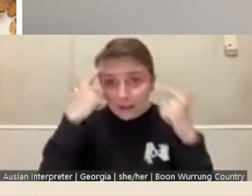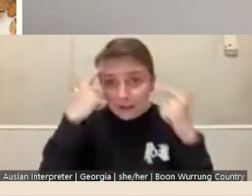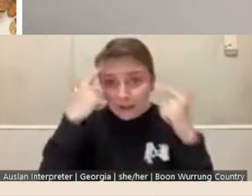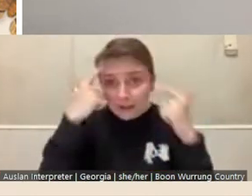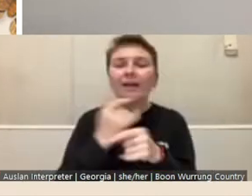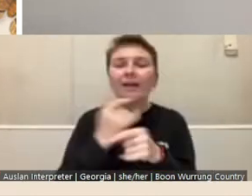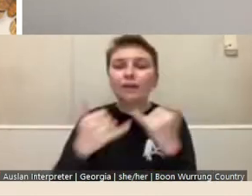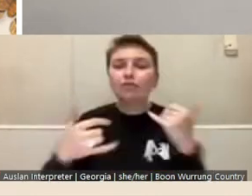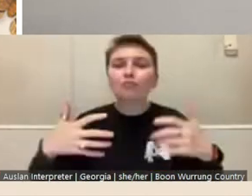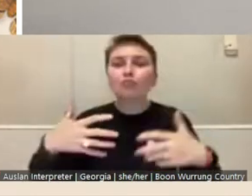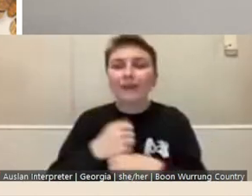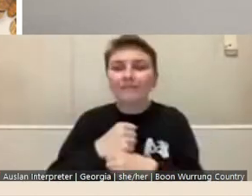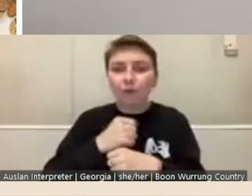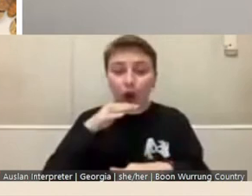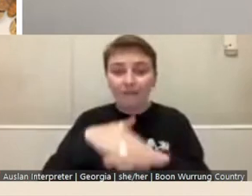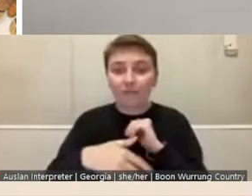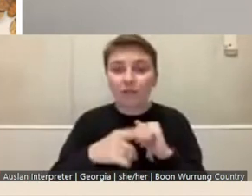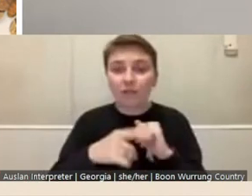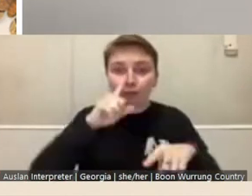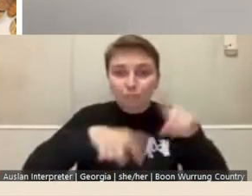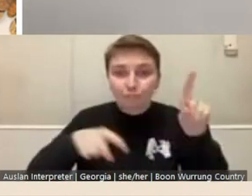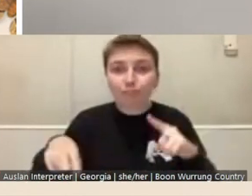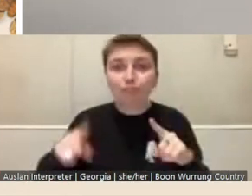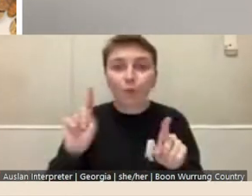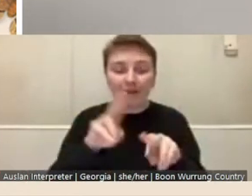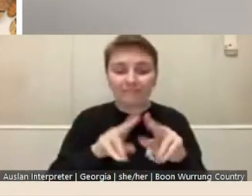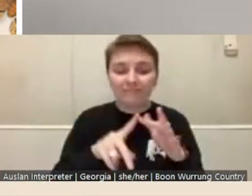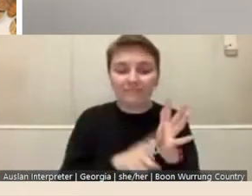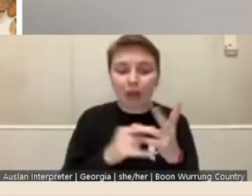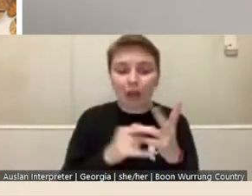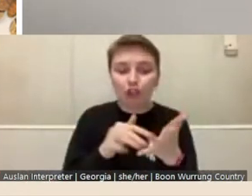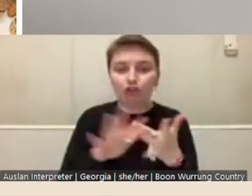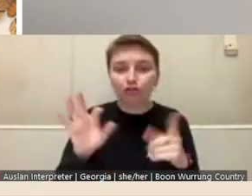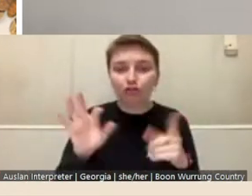of library fellowships. So, I really hope this session is going to help you feel